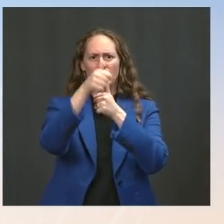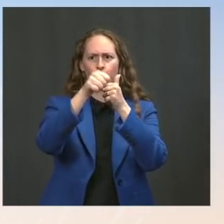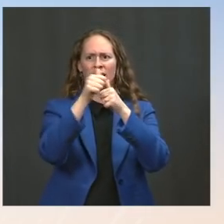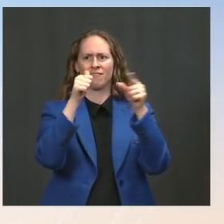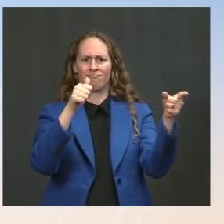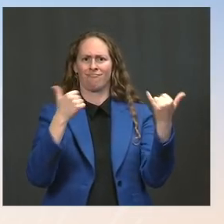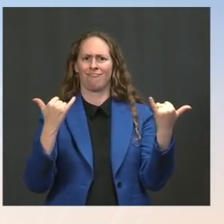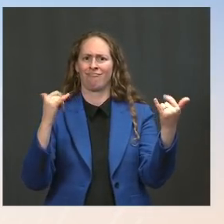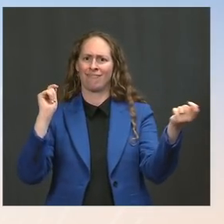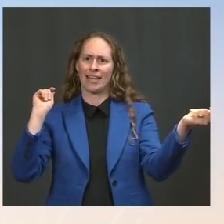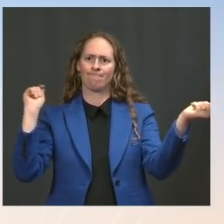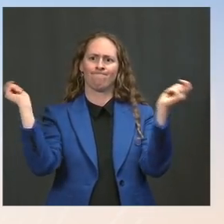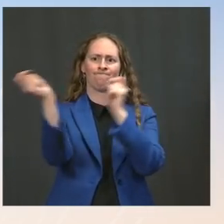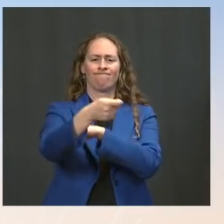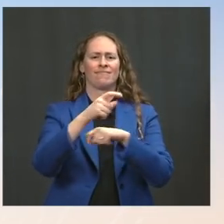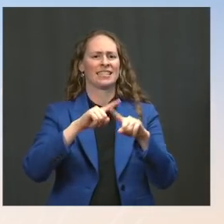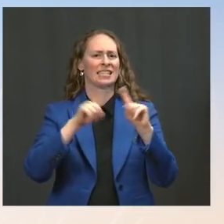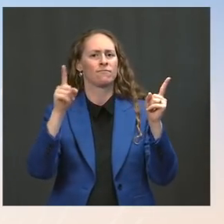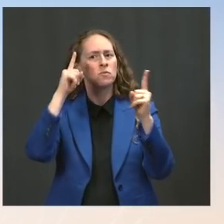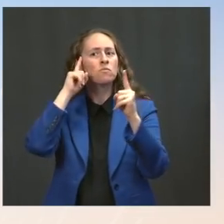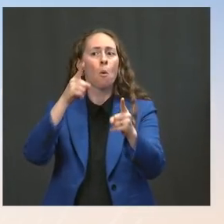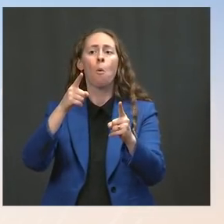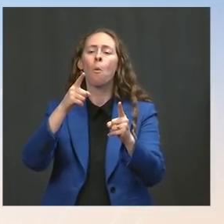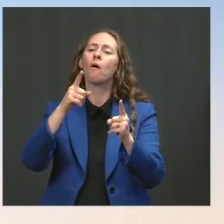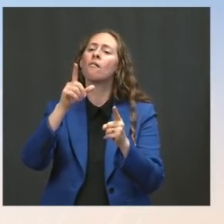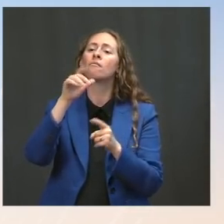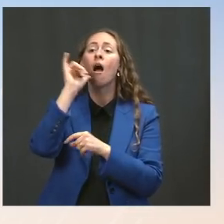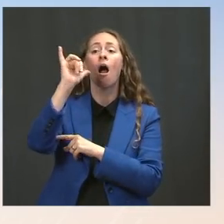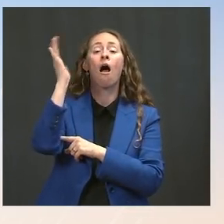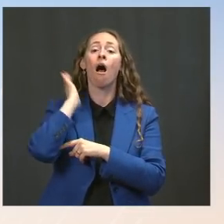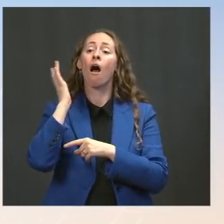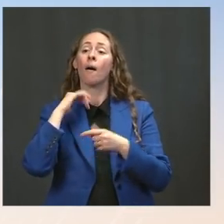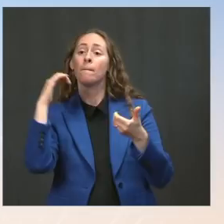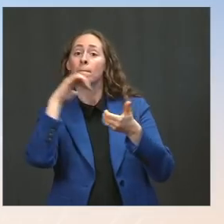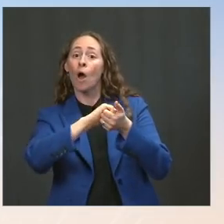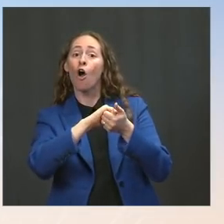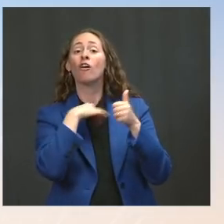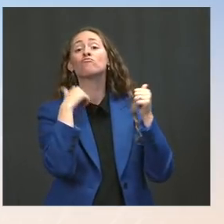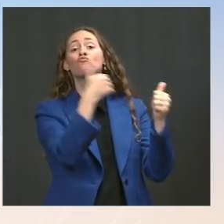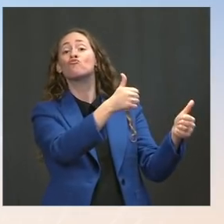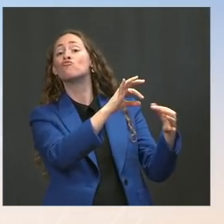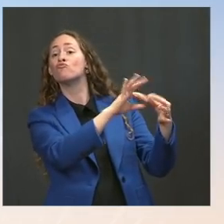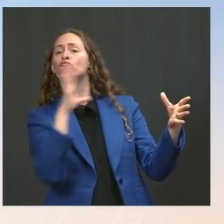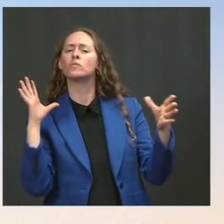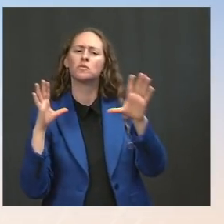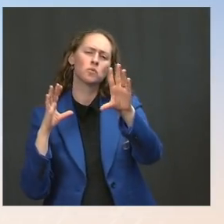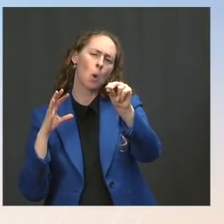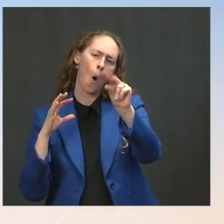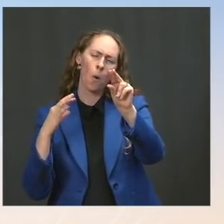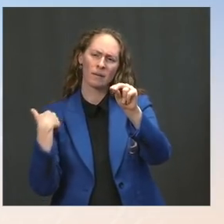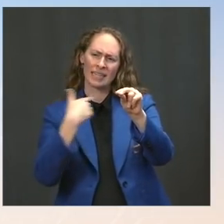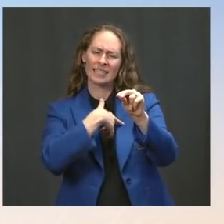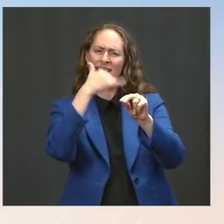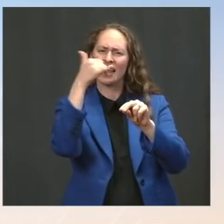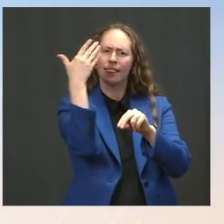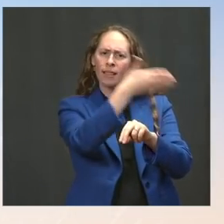it is not a removal of our partnership or our presence or our close engagement with Iraqi leaders. Go ahead.